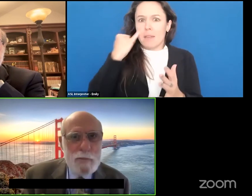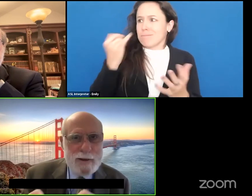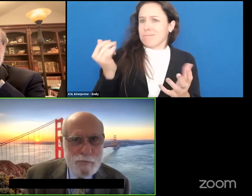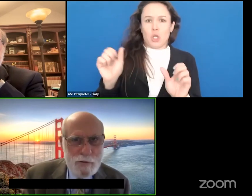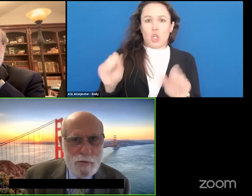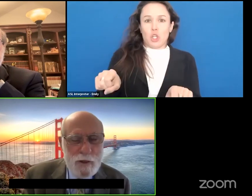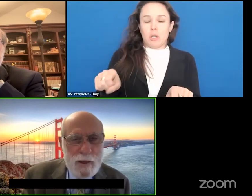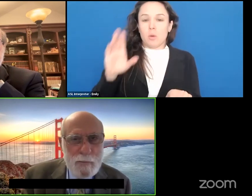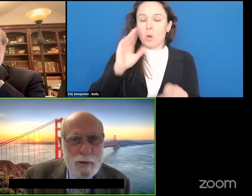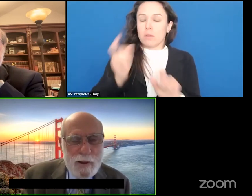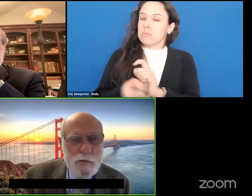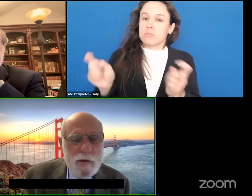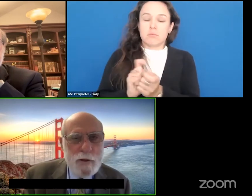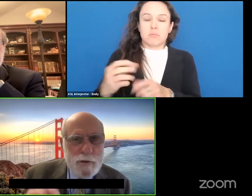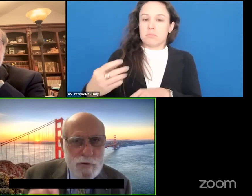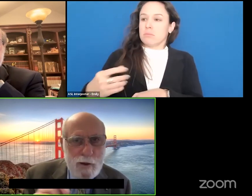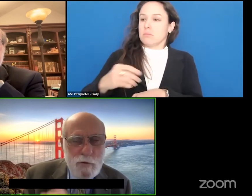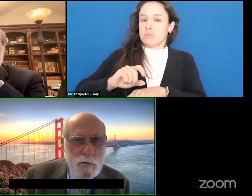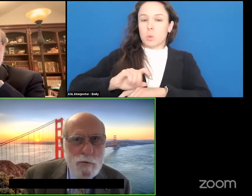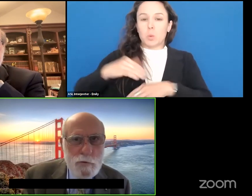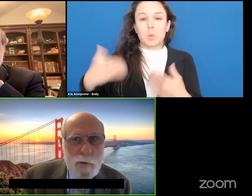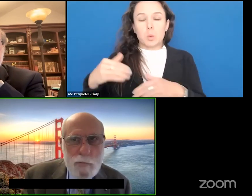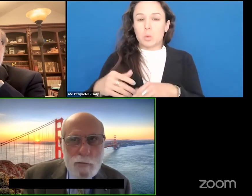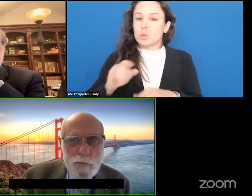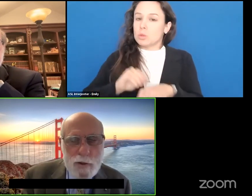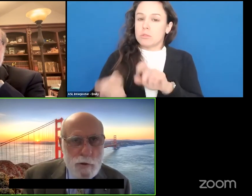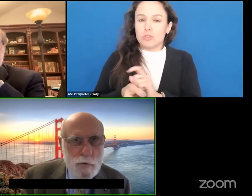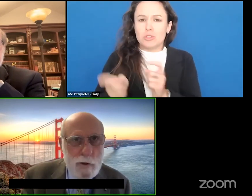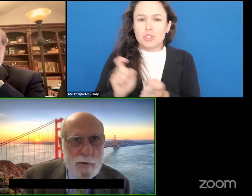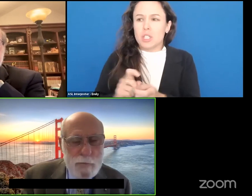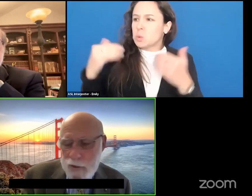big difference because then we can tackle those problems that you still haven't been